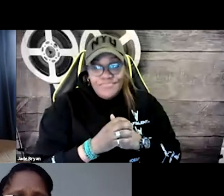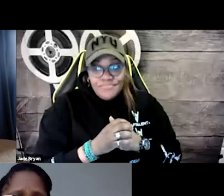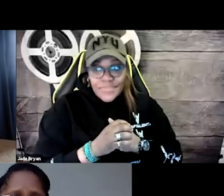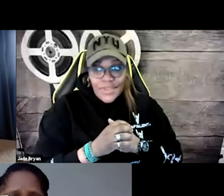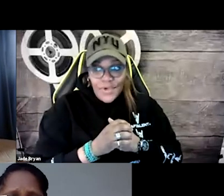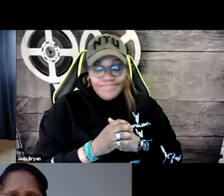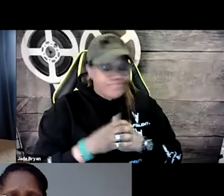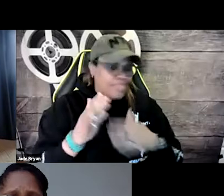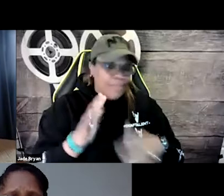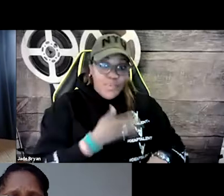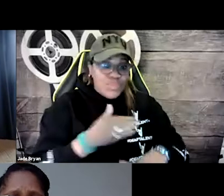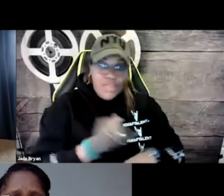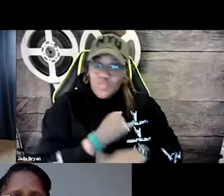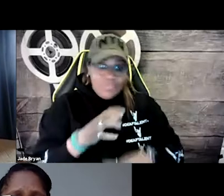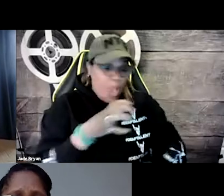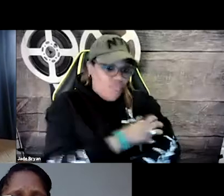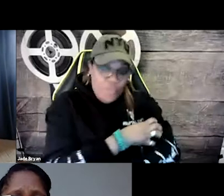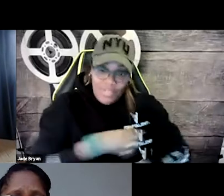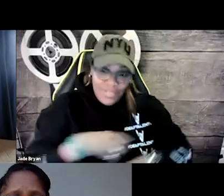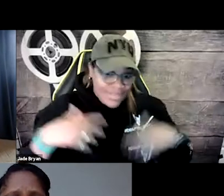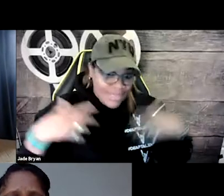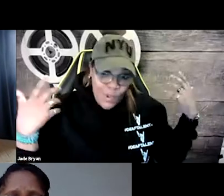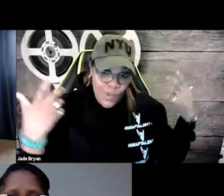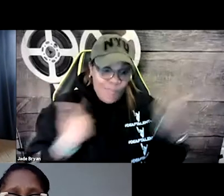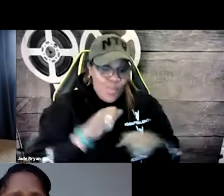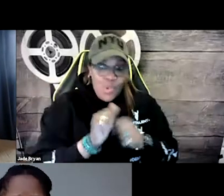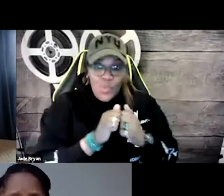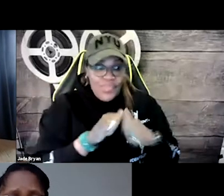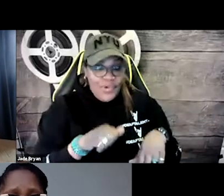It's not a perfect process. Music is powerful.